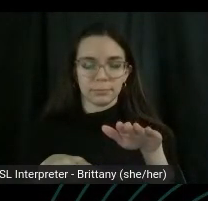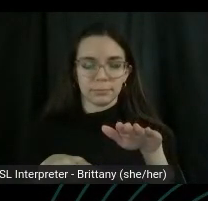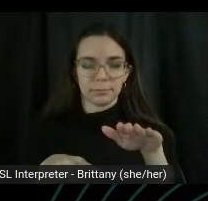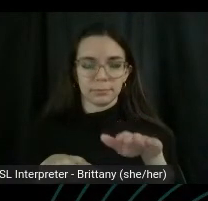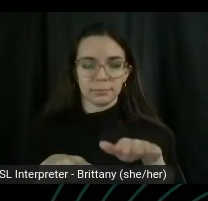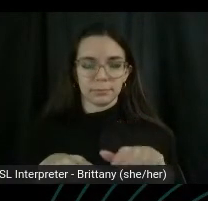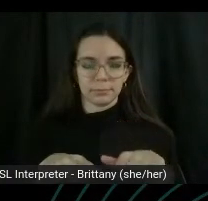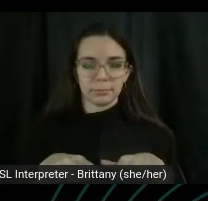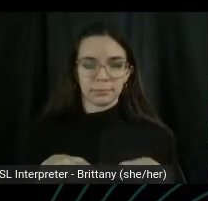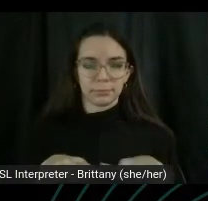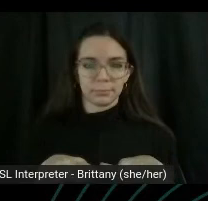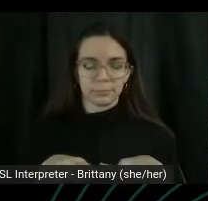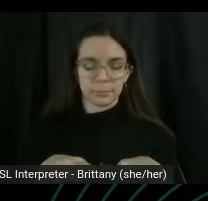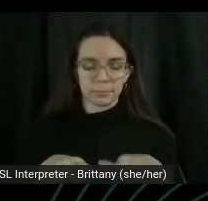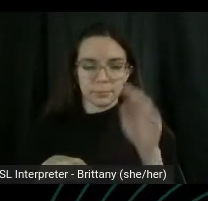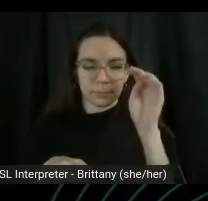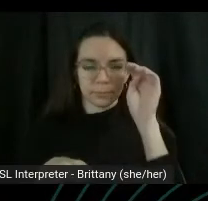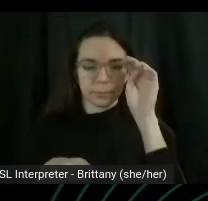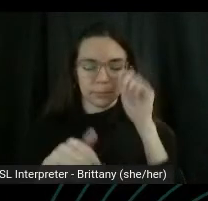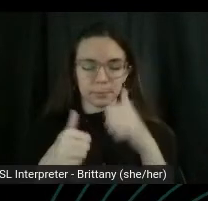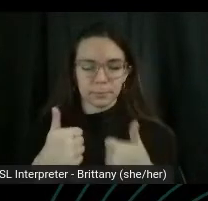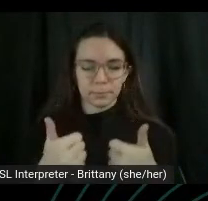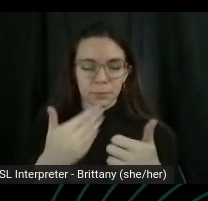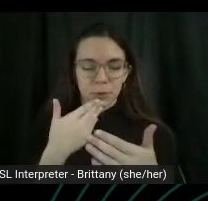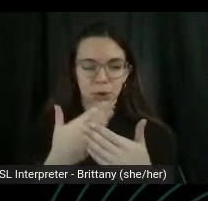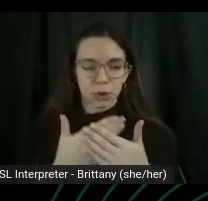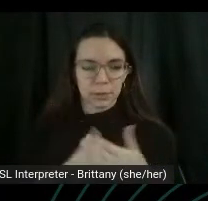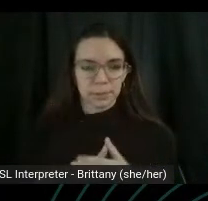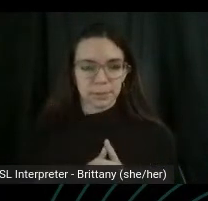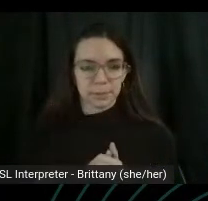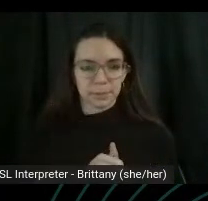And down good pushing your way back.